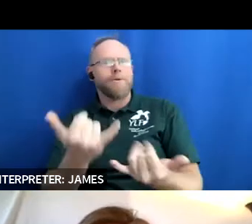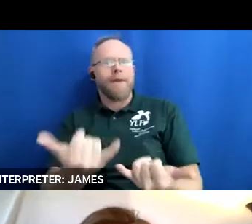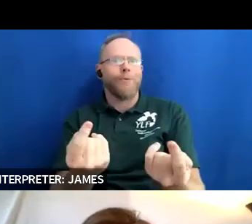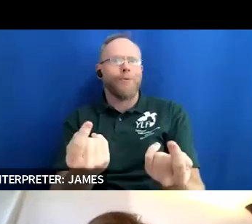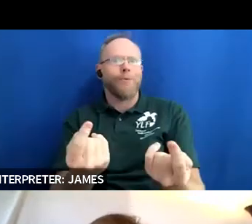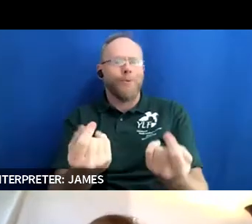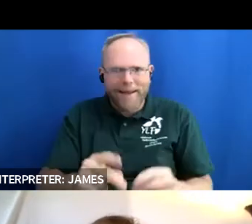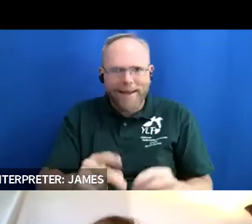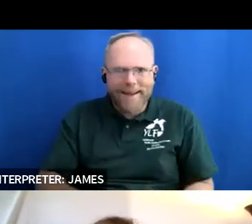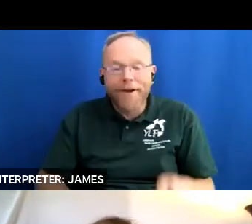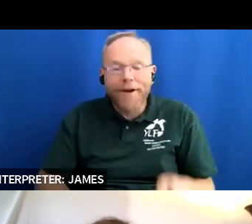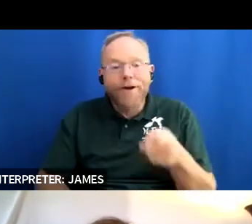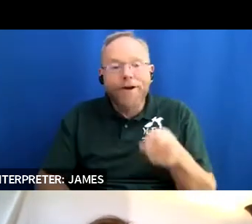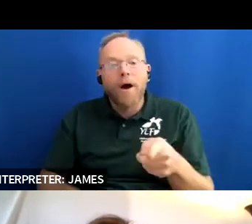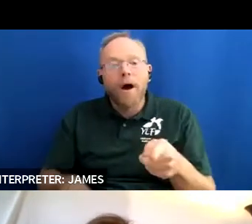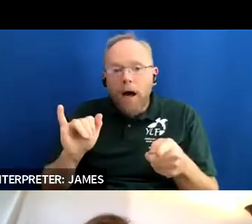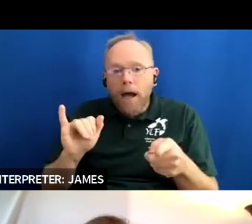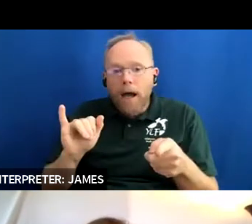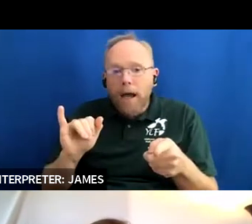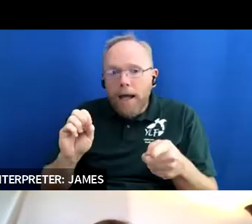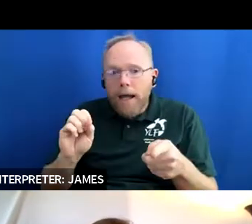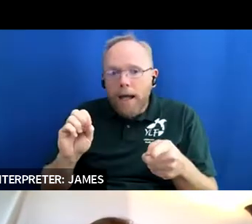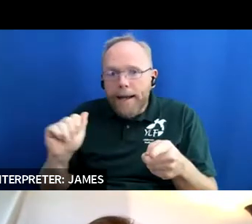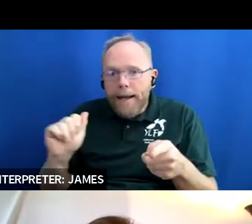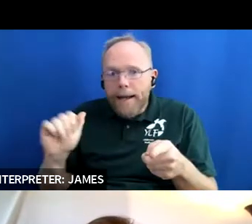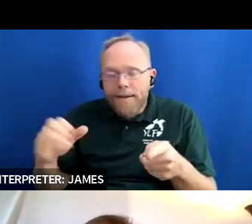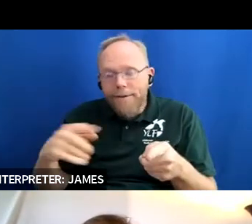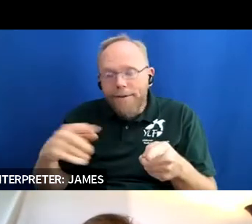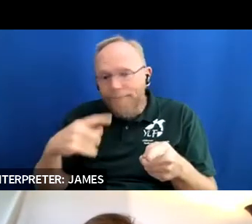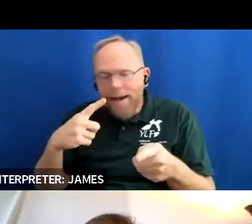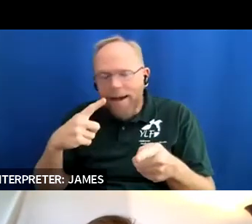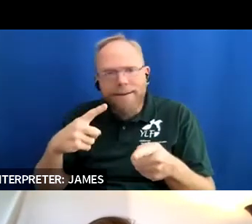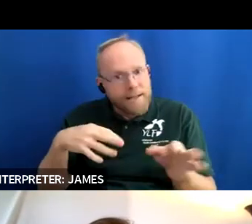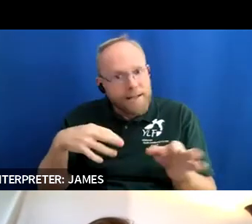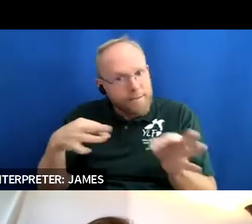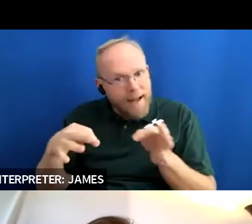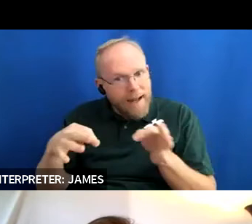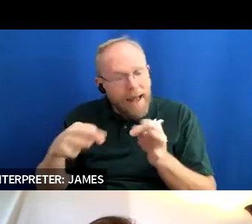little bit about how ylf impacted your life and how it has led you to be where you're at today